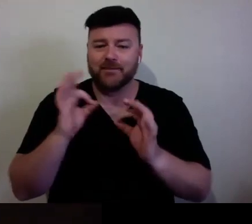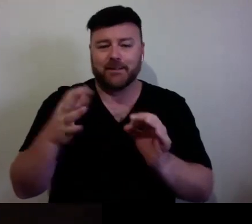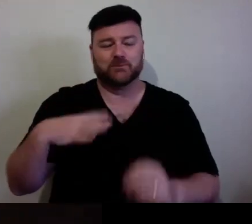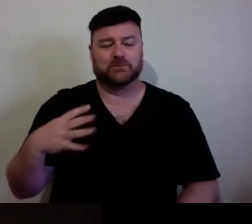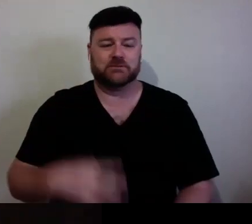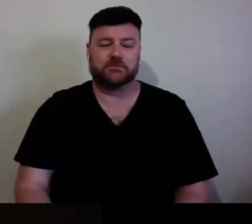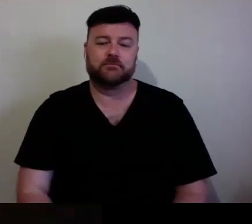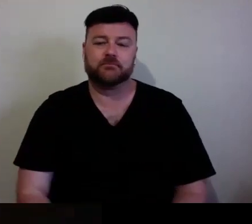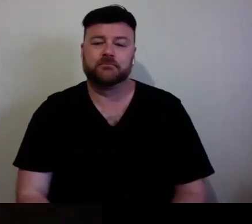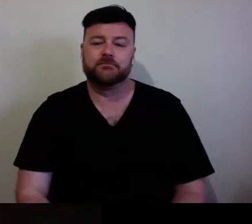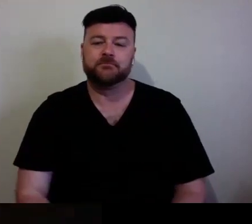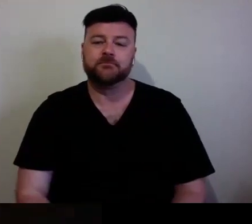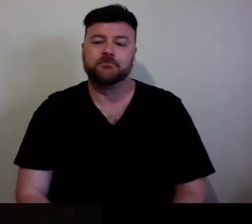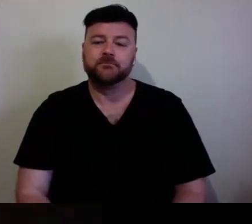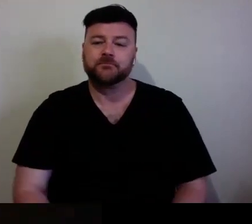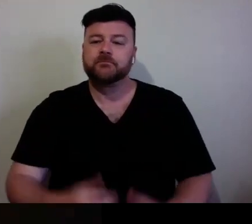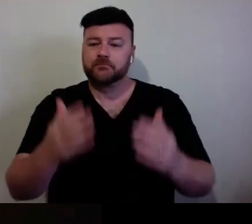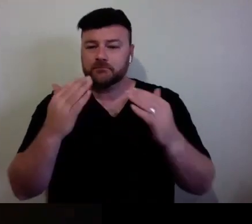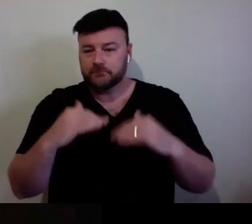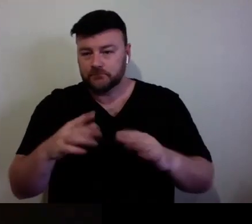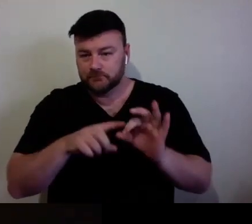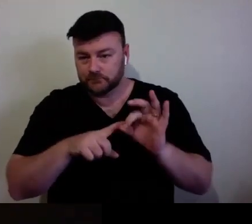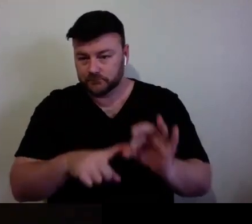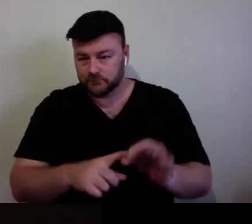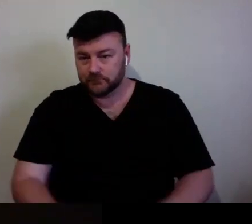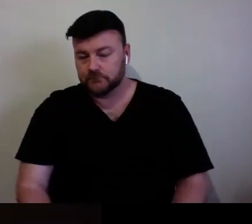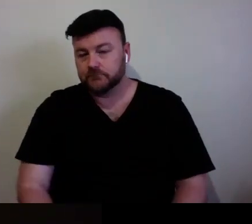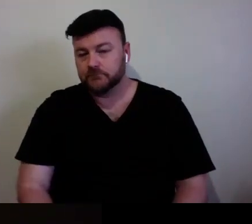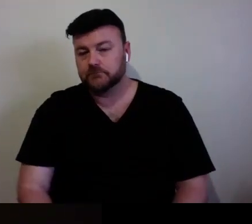This is from Lauren. And her question is, "Do you know of